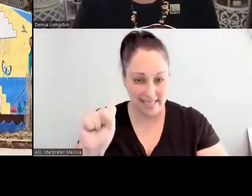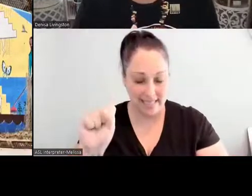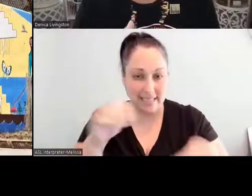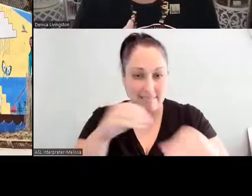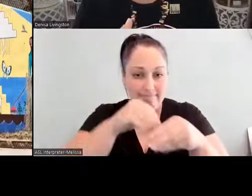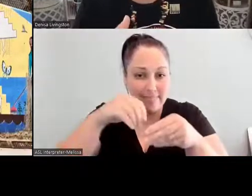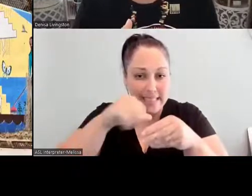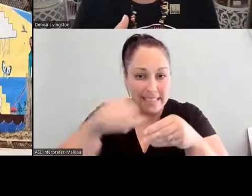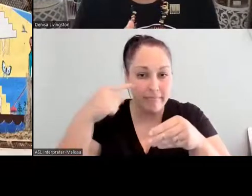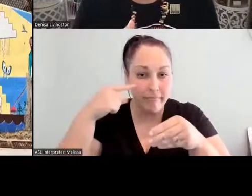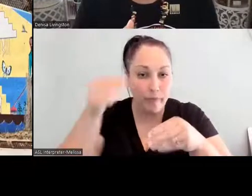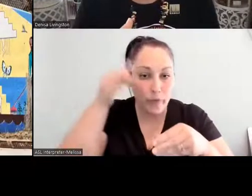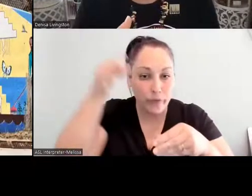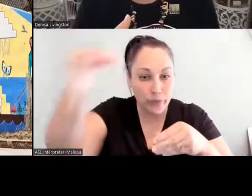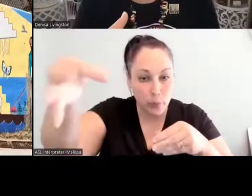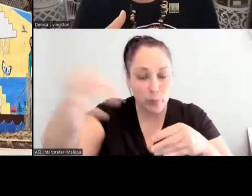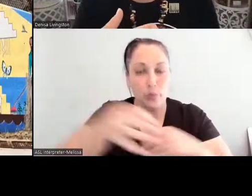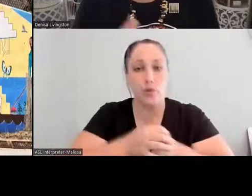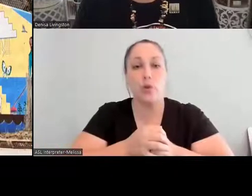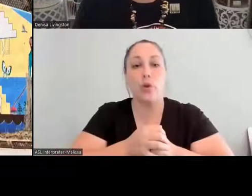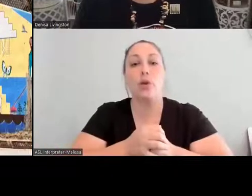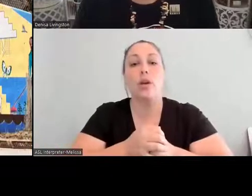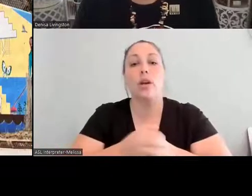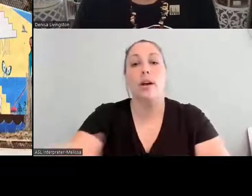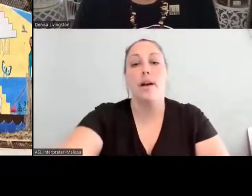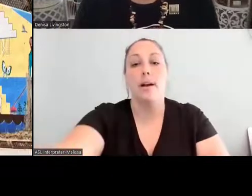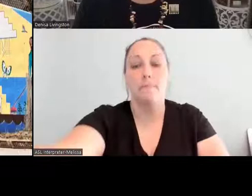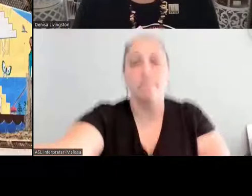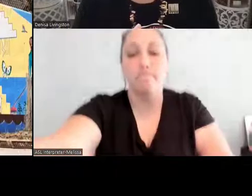future that we're looking towards, you know, how do we have more seed banks.